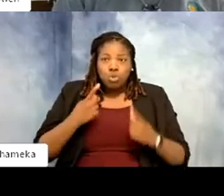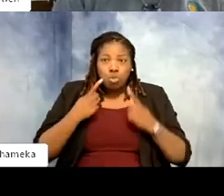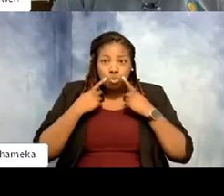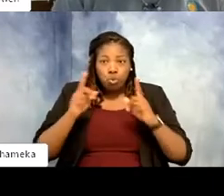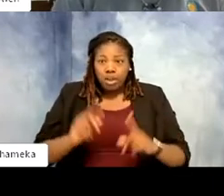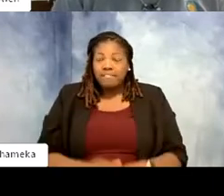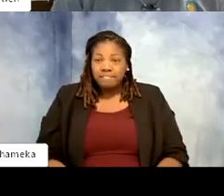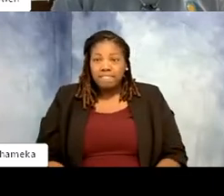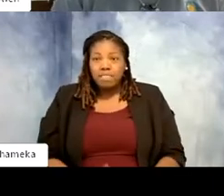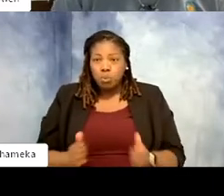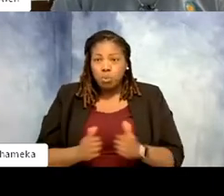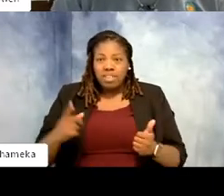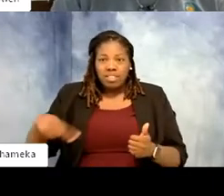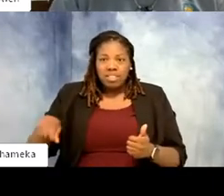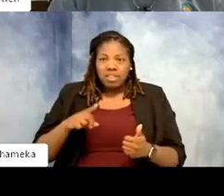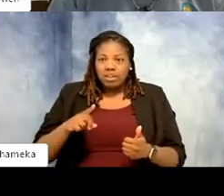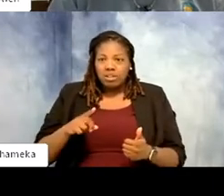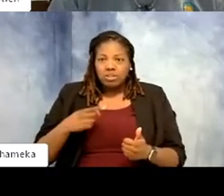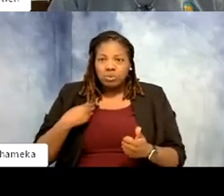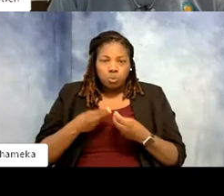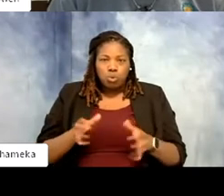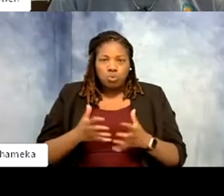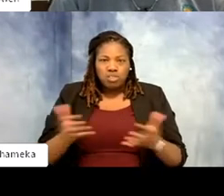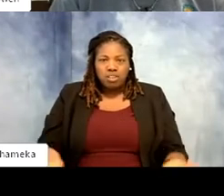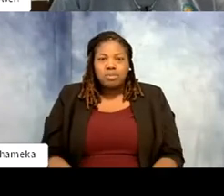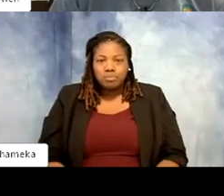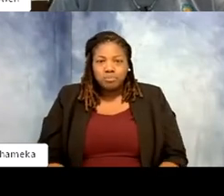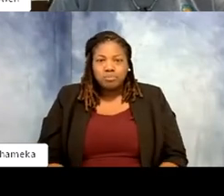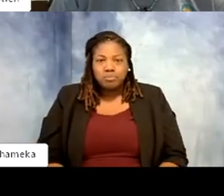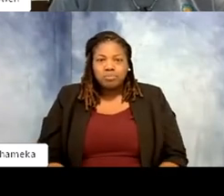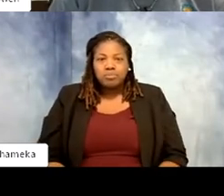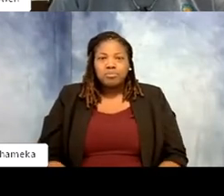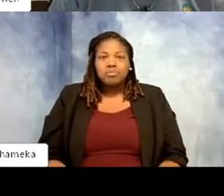without them, we miss a whole lot. >>Shellie: Definitely. So again our Bird House is